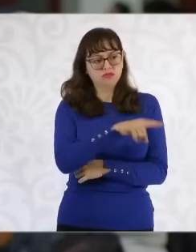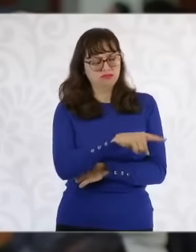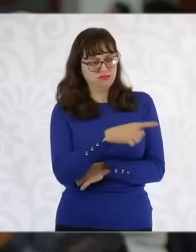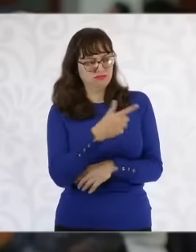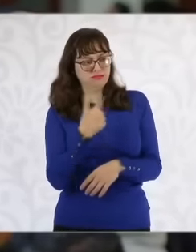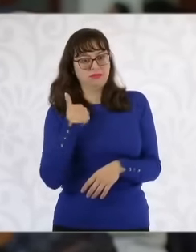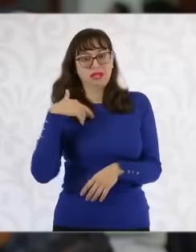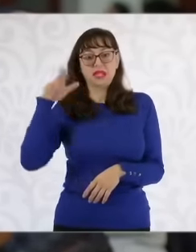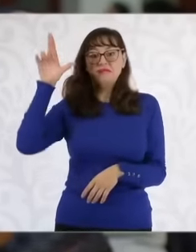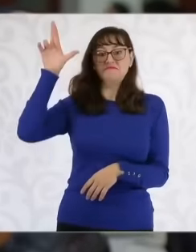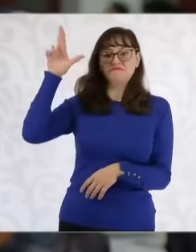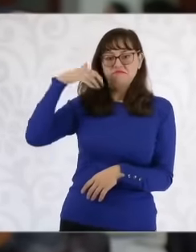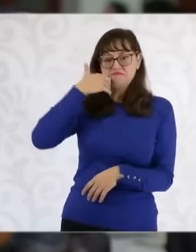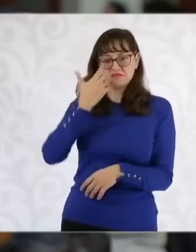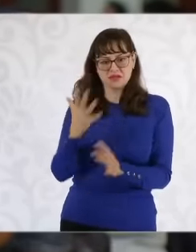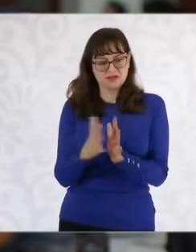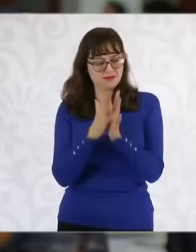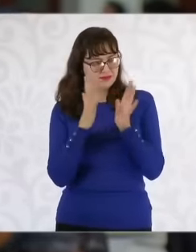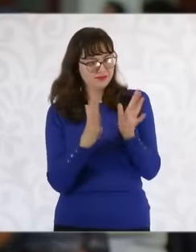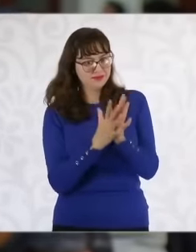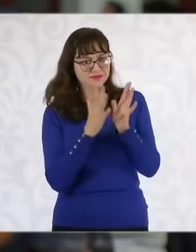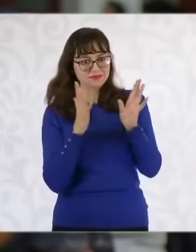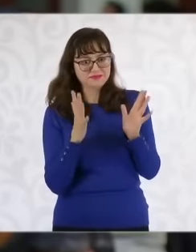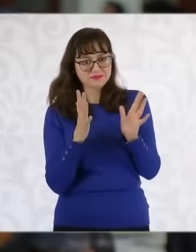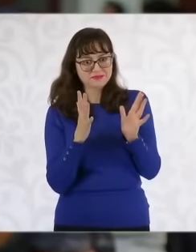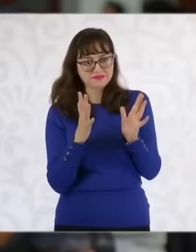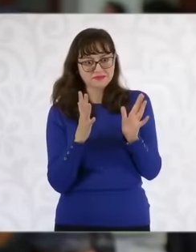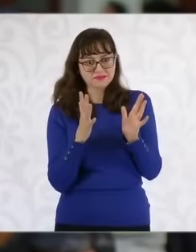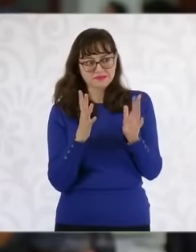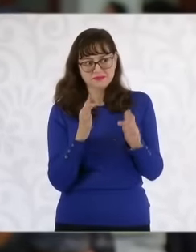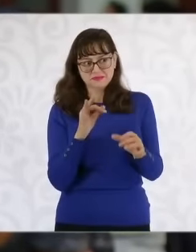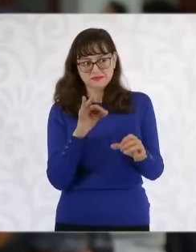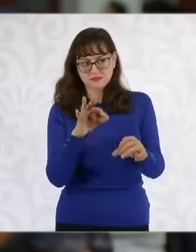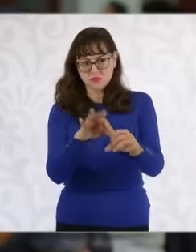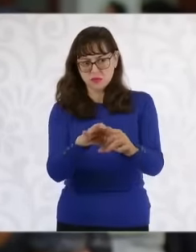be an applicant, not exactly the candidacy because we have not yet reached that point, but an aspiring